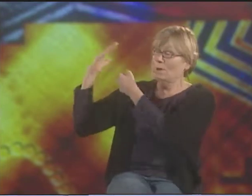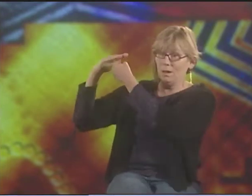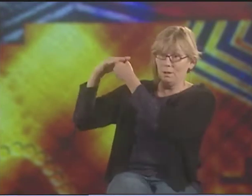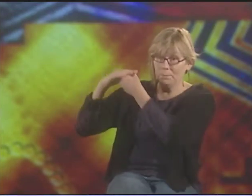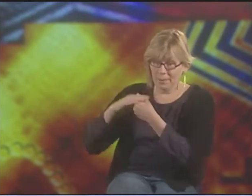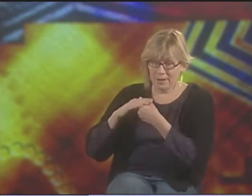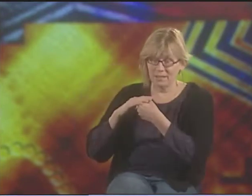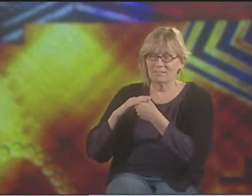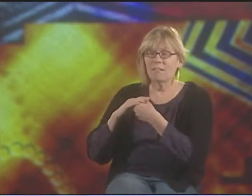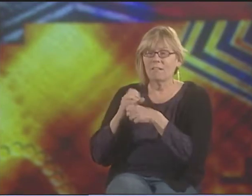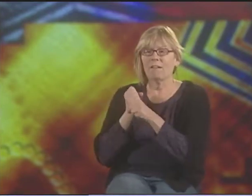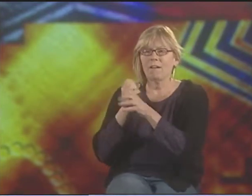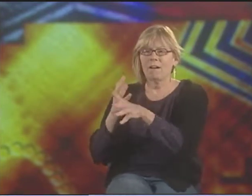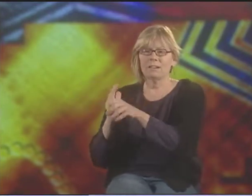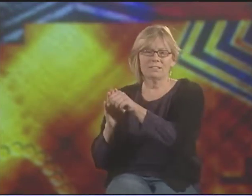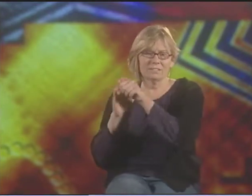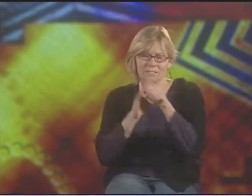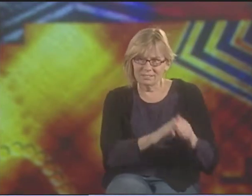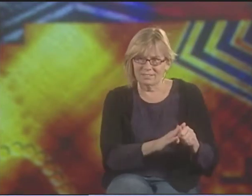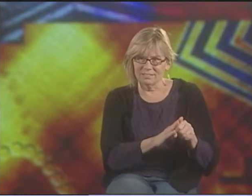IT MEANS THAT WE LIVE IN A WORLD THAT OPPRESSES US.